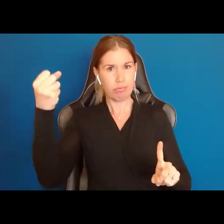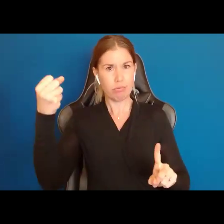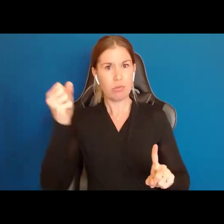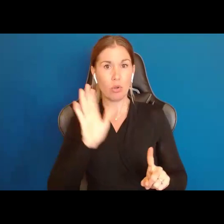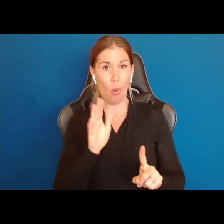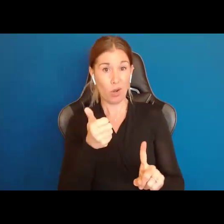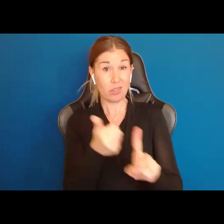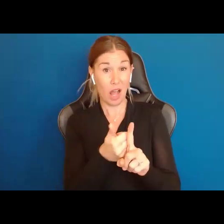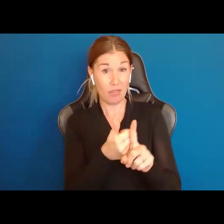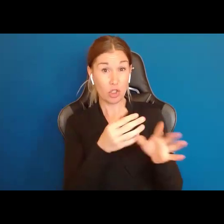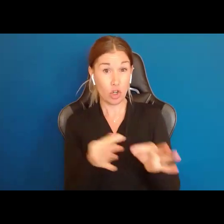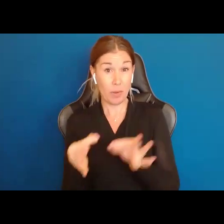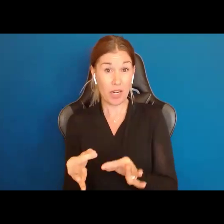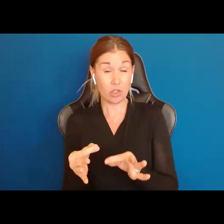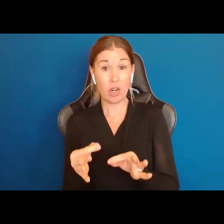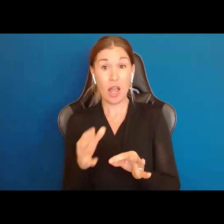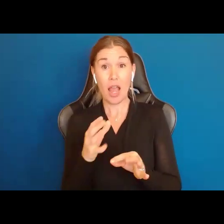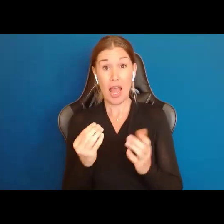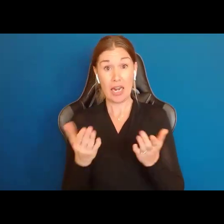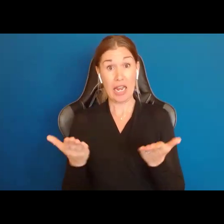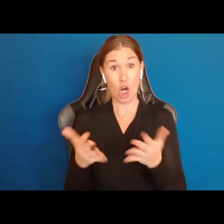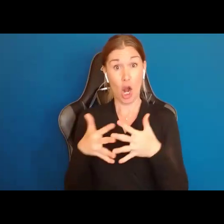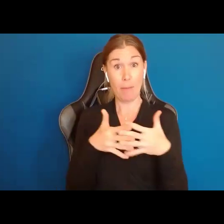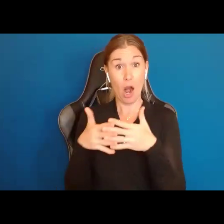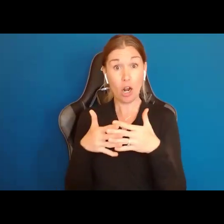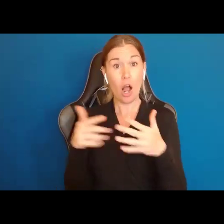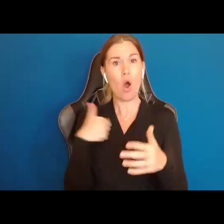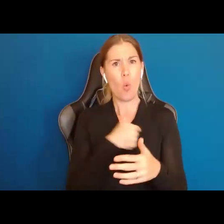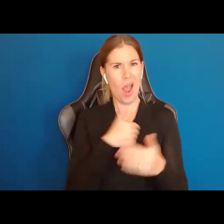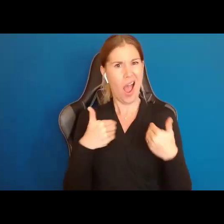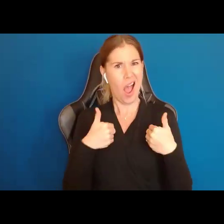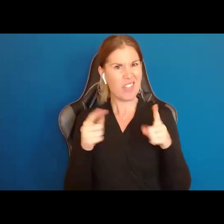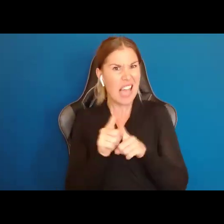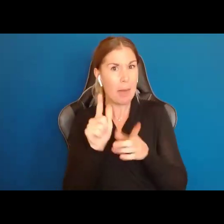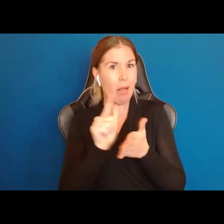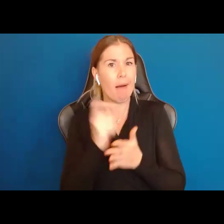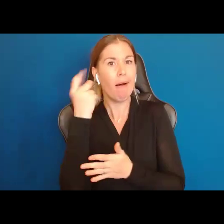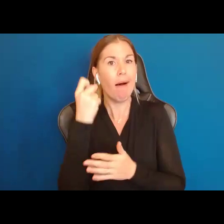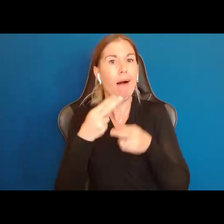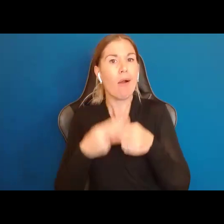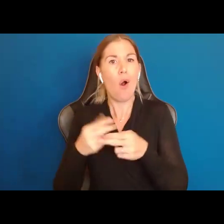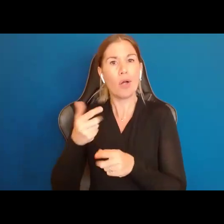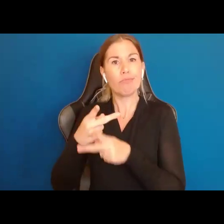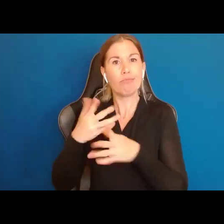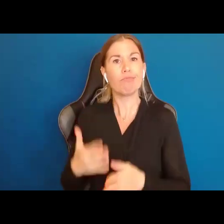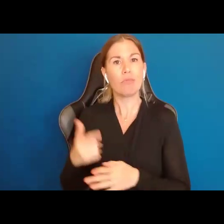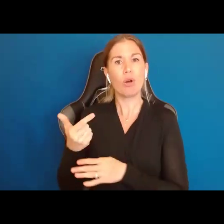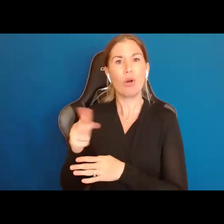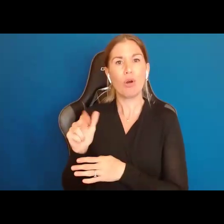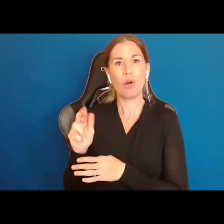and here in America we just call that guardianship. Some states call it conservatorship.